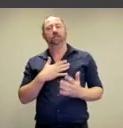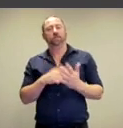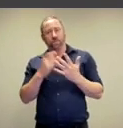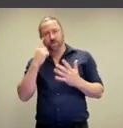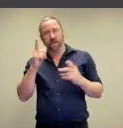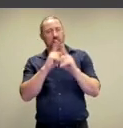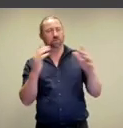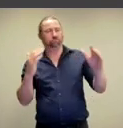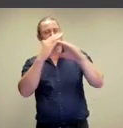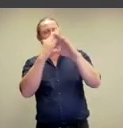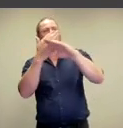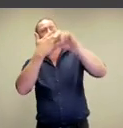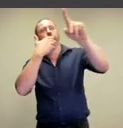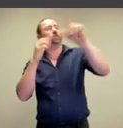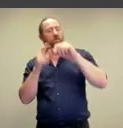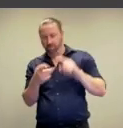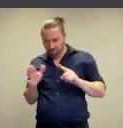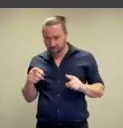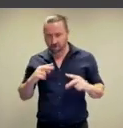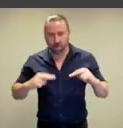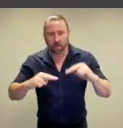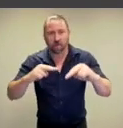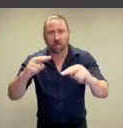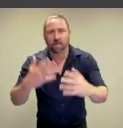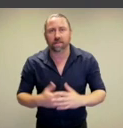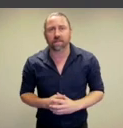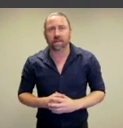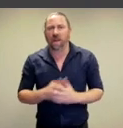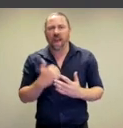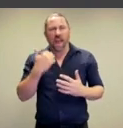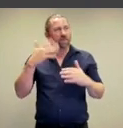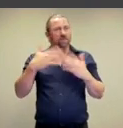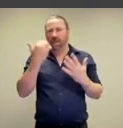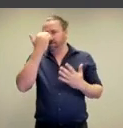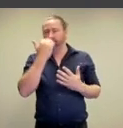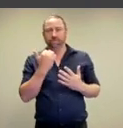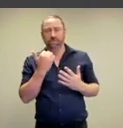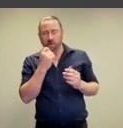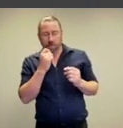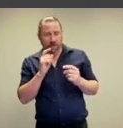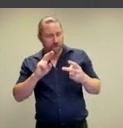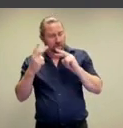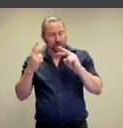in things being out of place. But also in taking everyday things and making